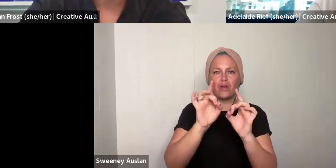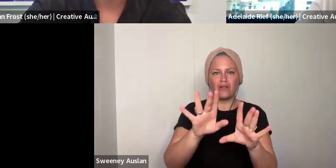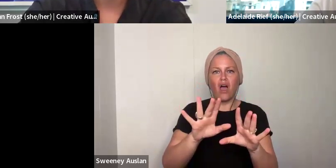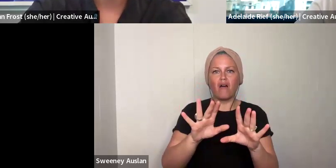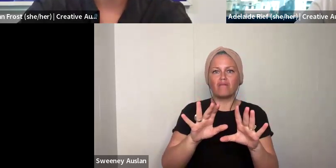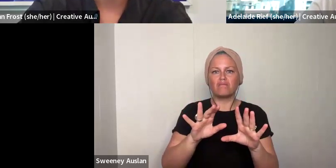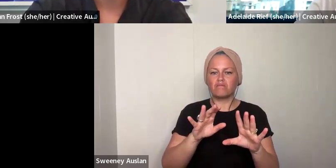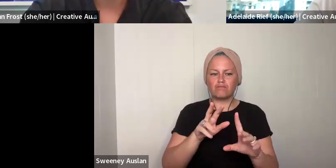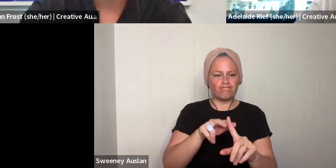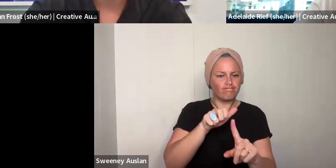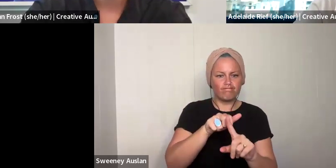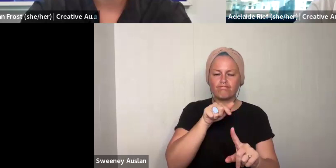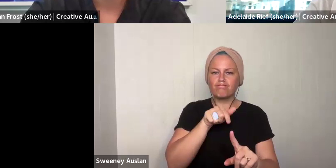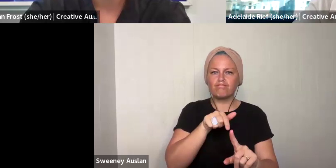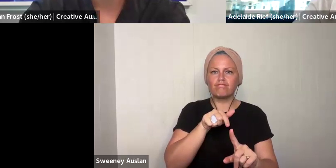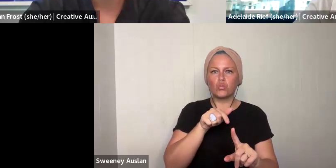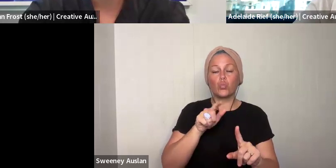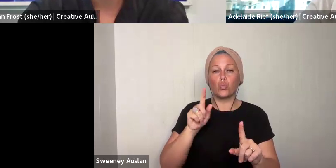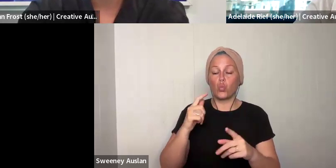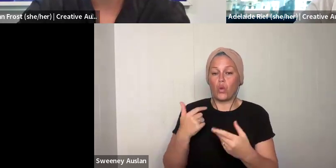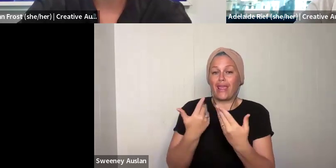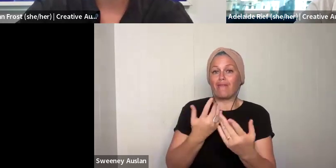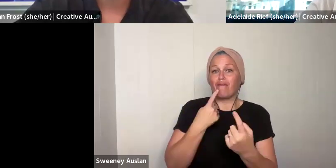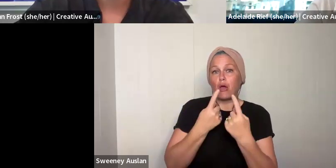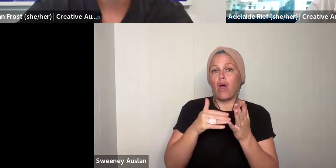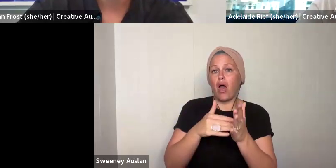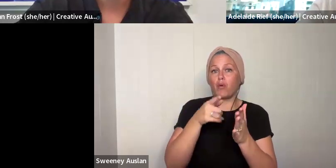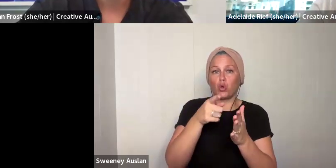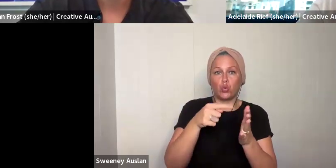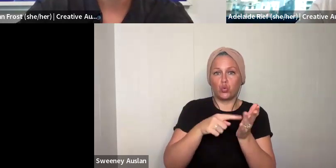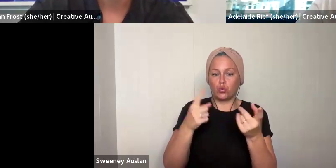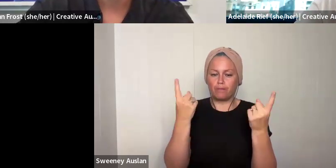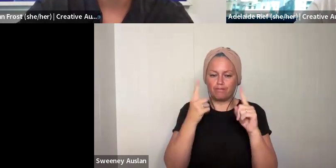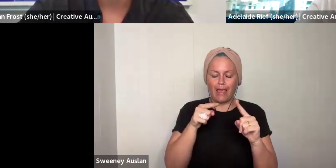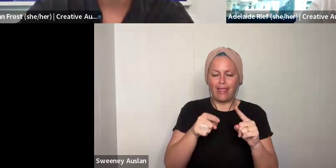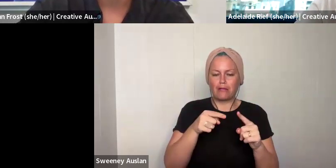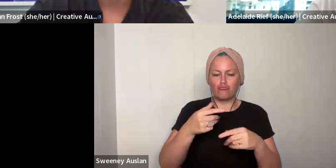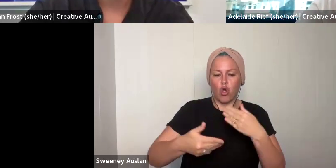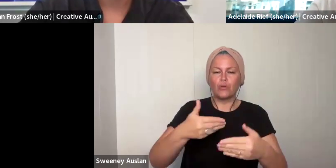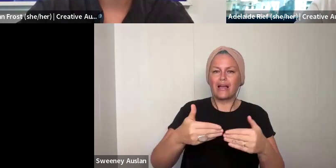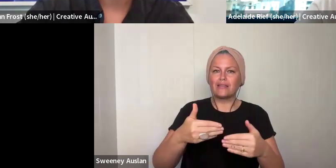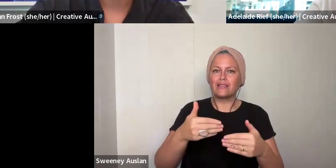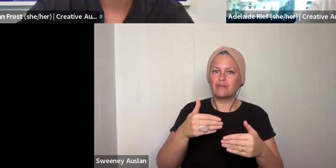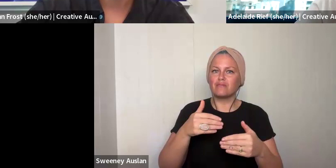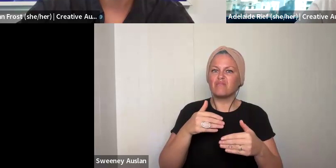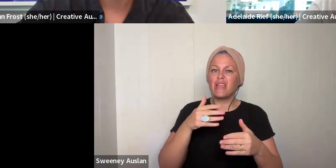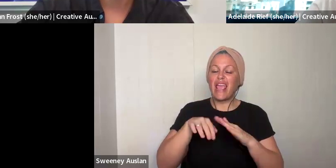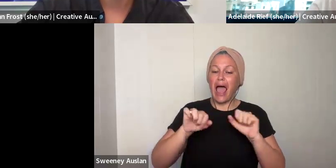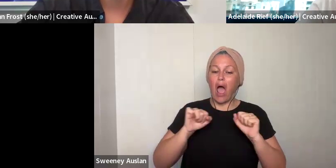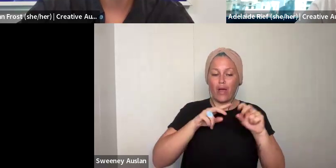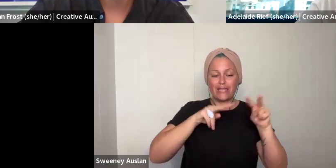We are happy for you to self identify. We will use that information to help moderate our processes meaning